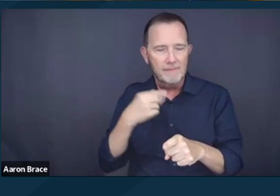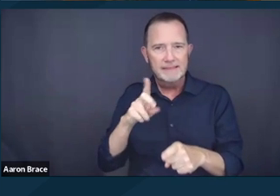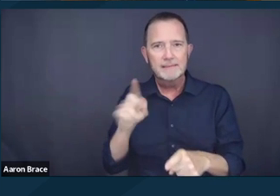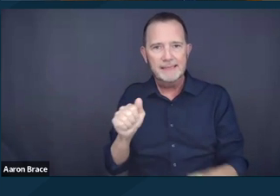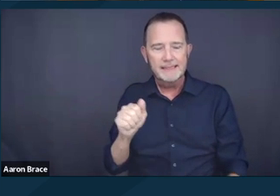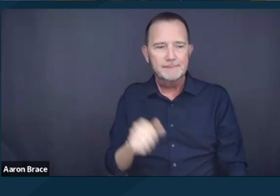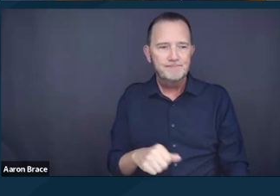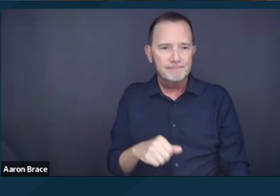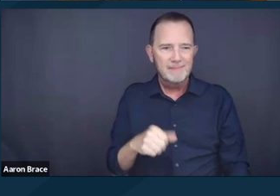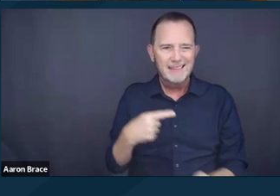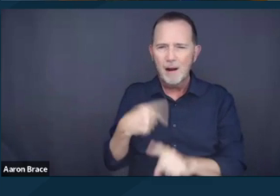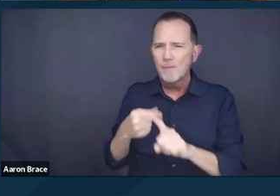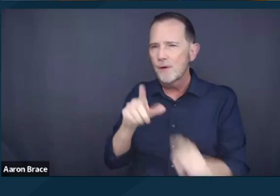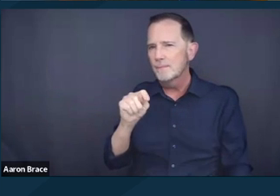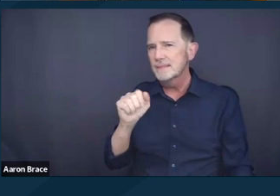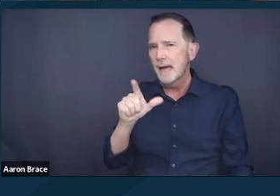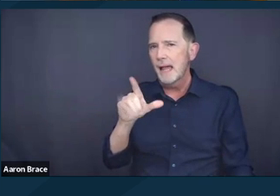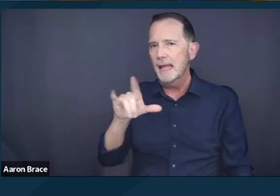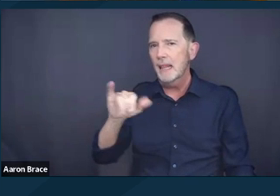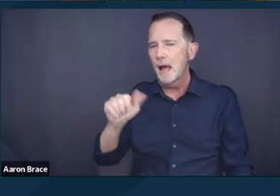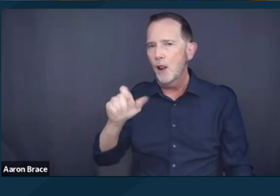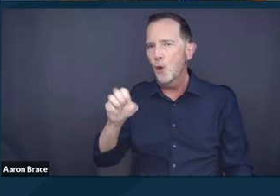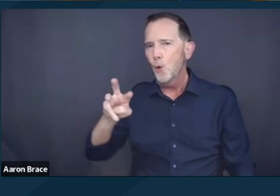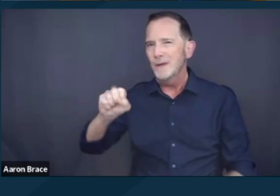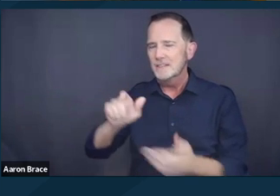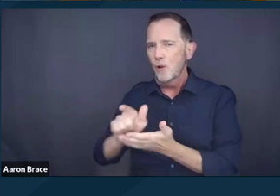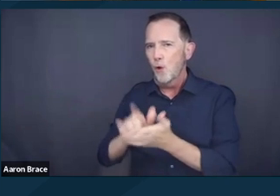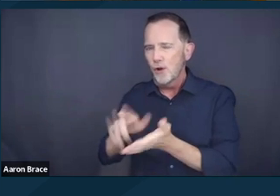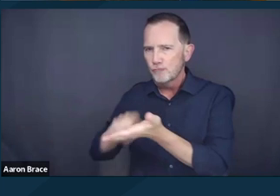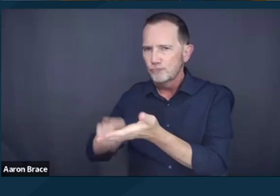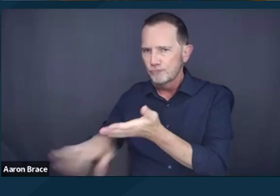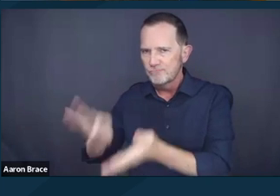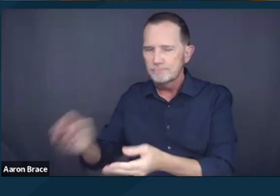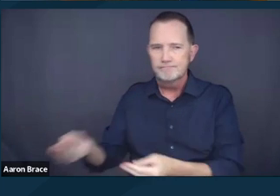Also to uplift or re-uplift the prior statistic that Michelle noted in her presentation,